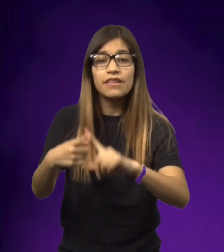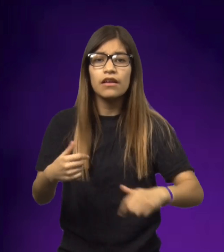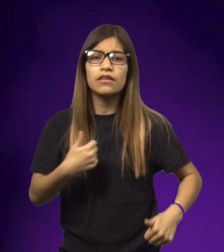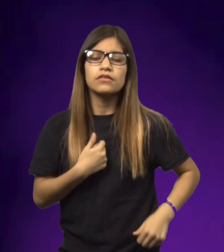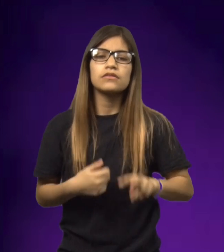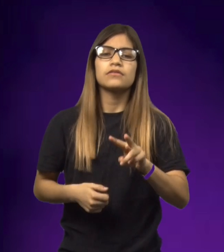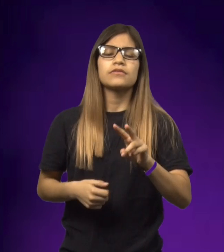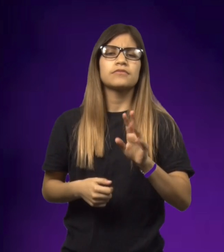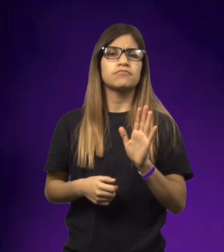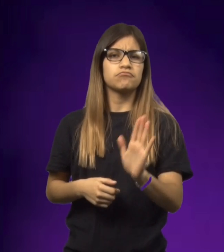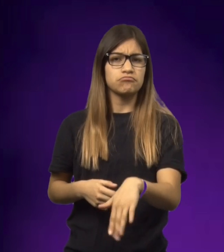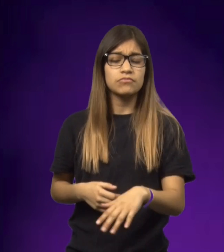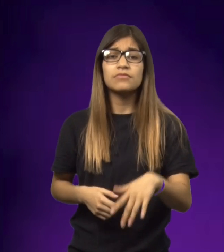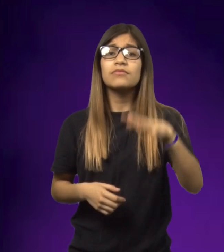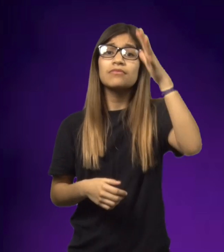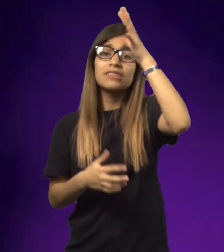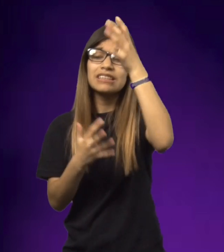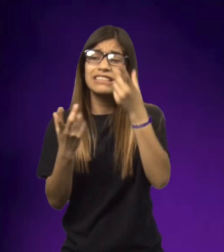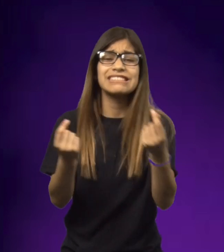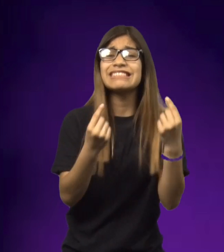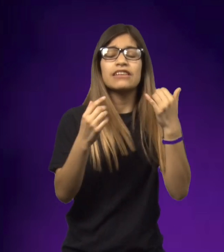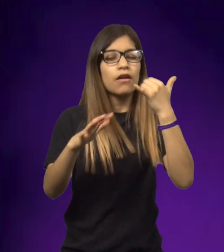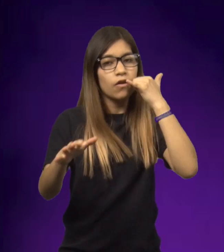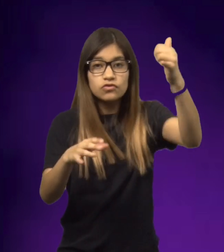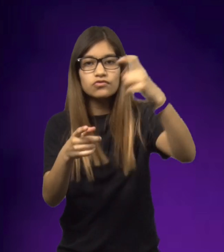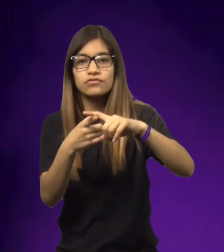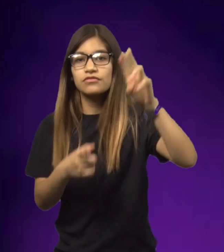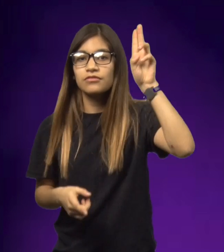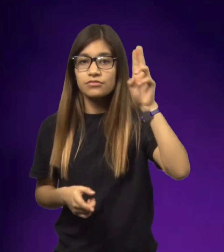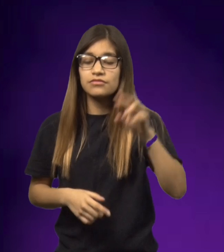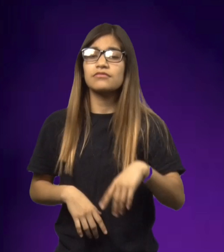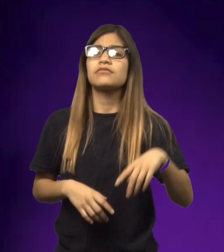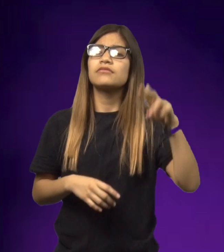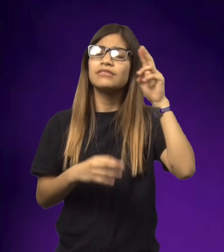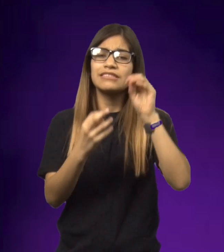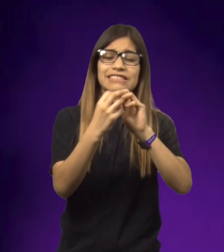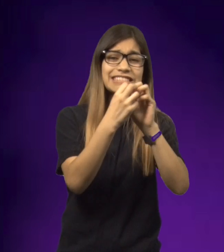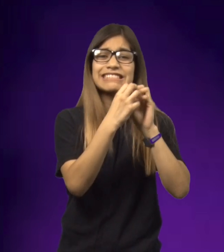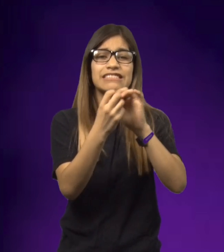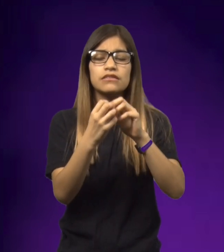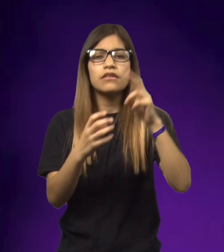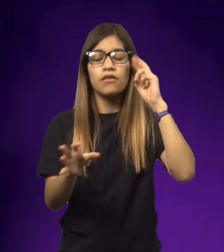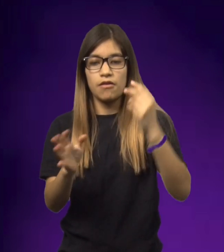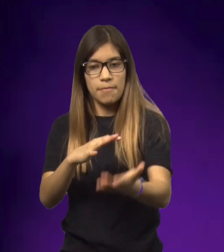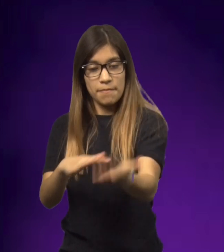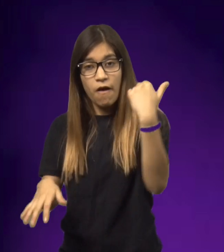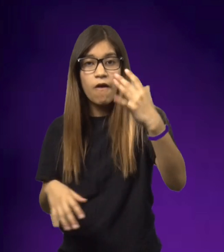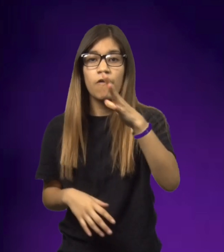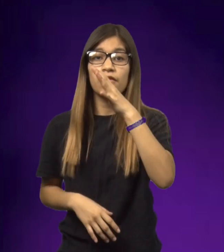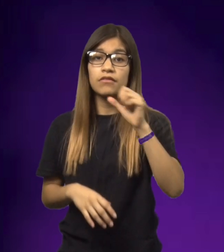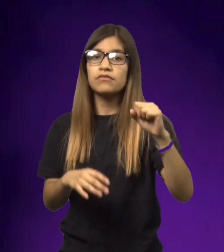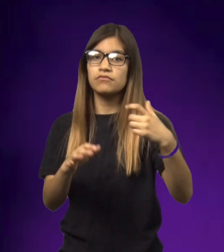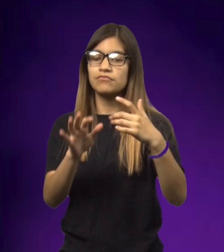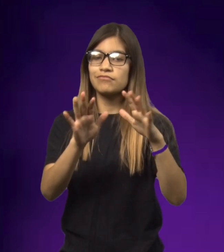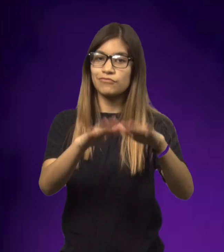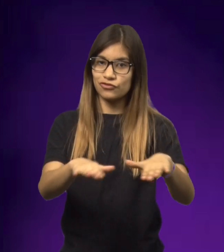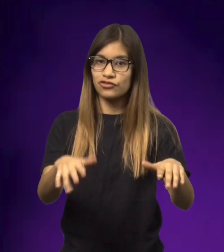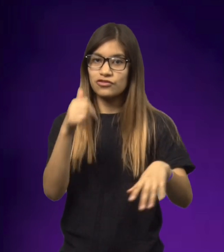So he took it out and showed it to the soldier and the soldier dismissed him. Dad trying to figure out what to do called Uncle Henrik.